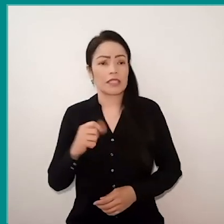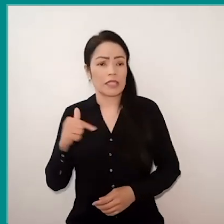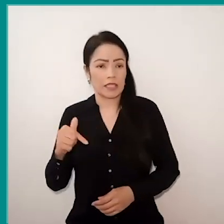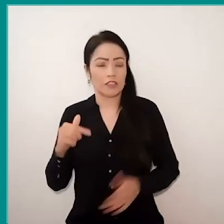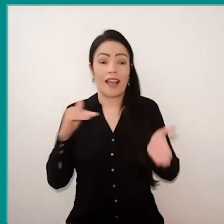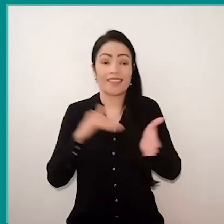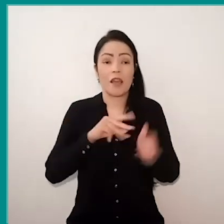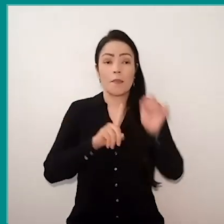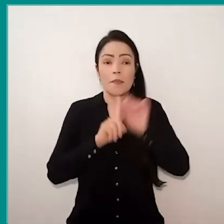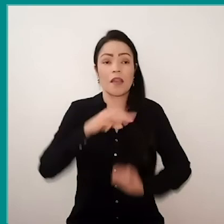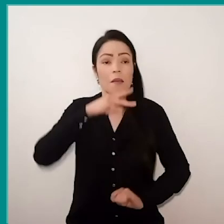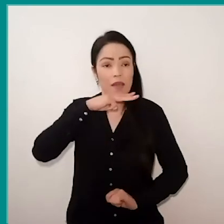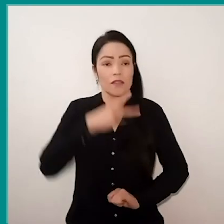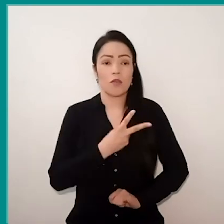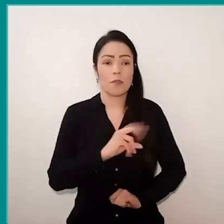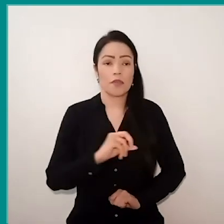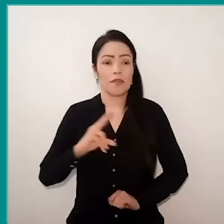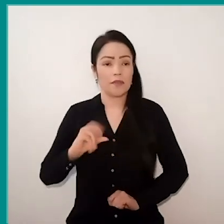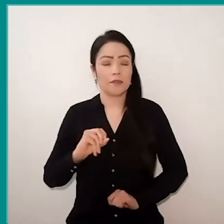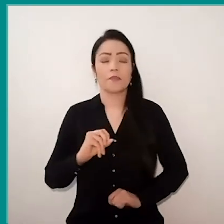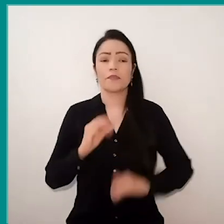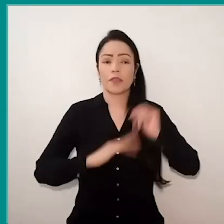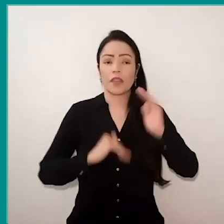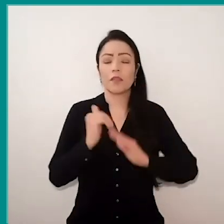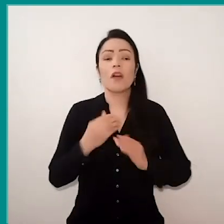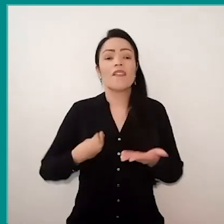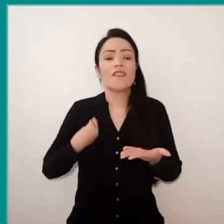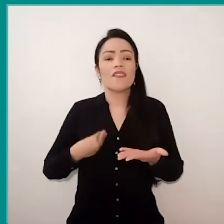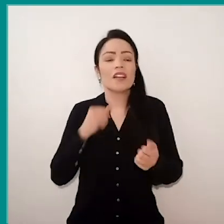our action was based on coexistence and playfulness,